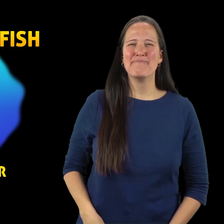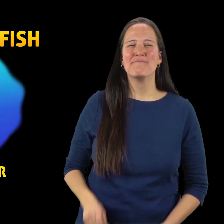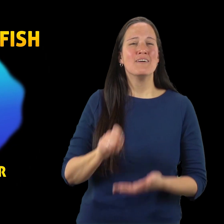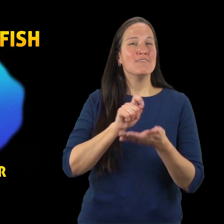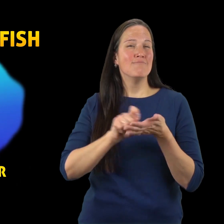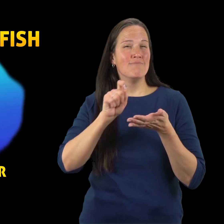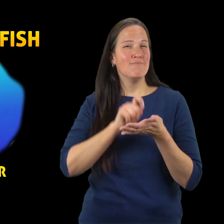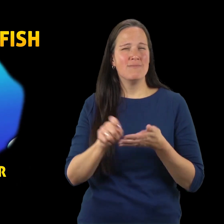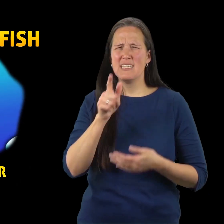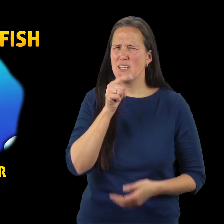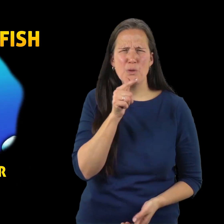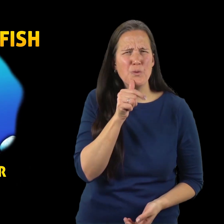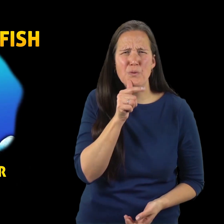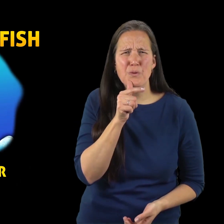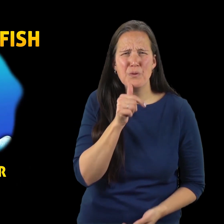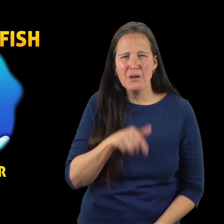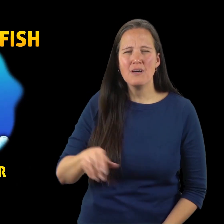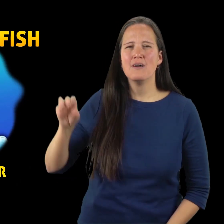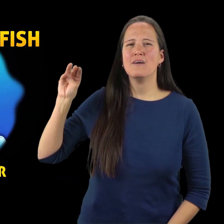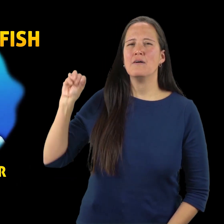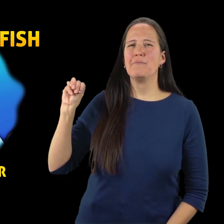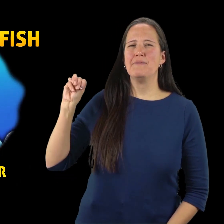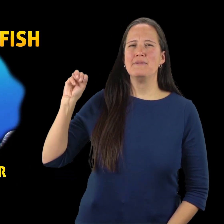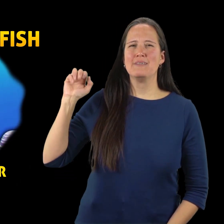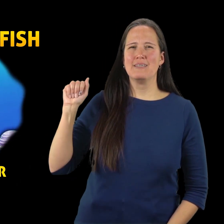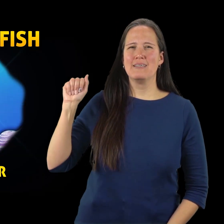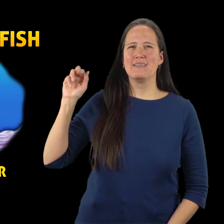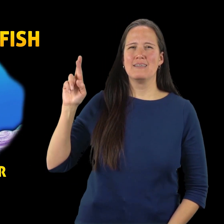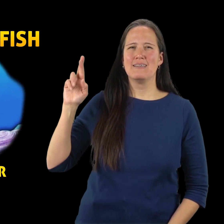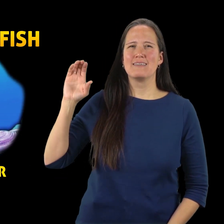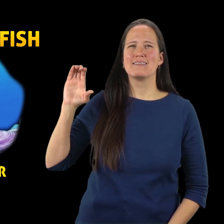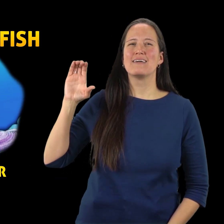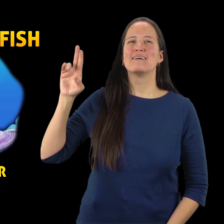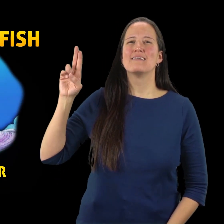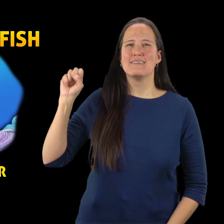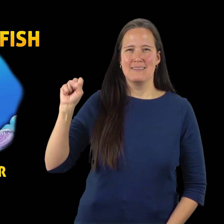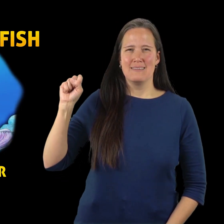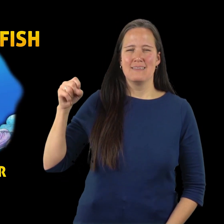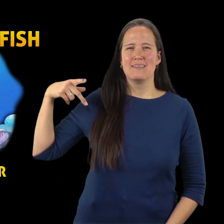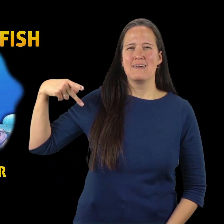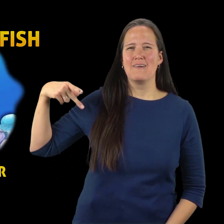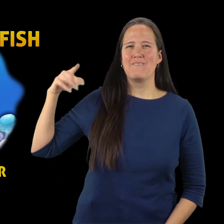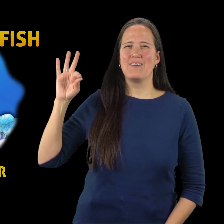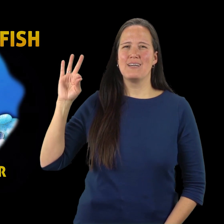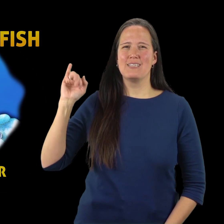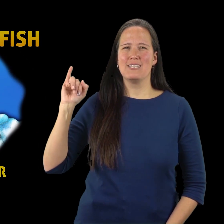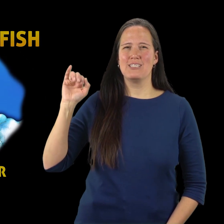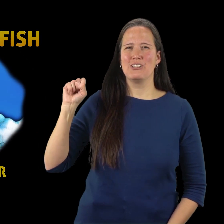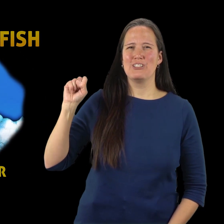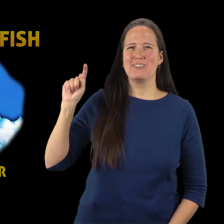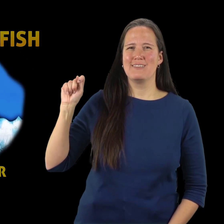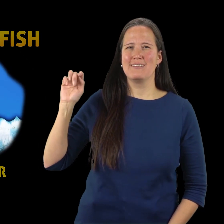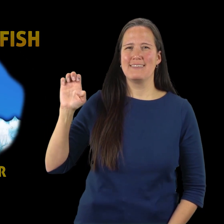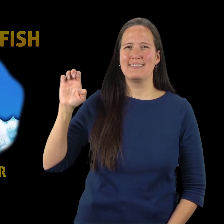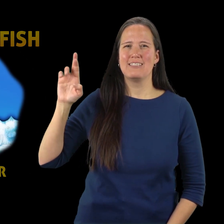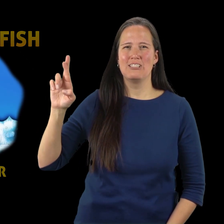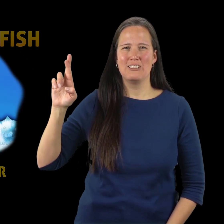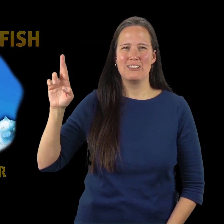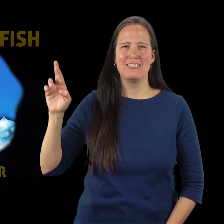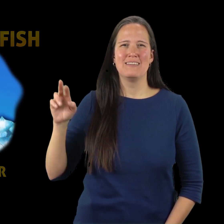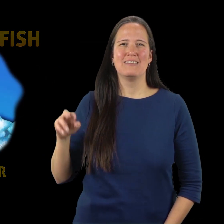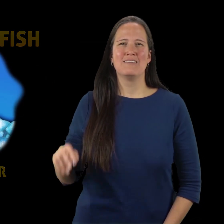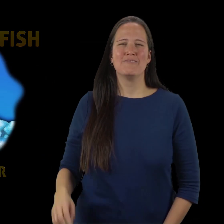Written by Marcus Pfister